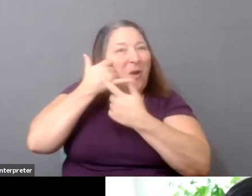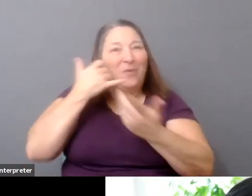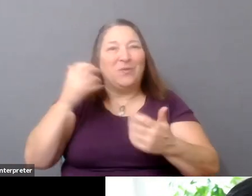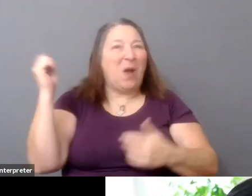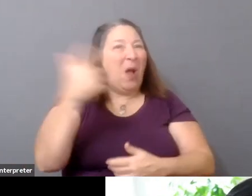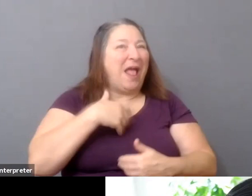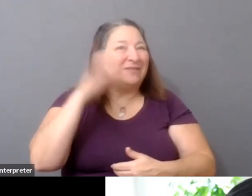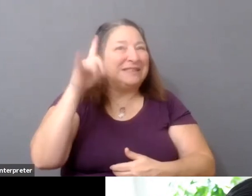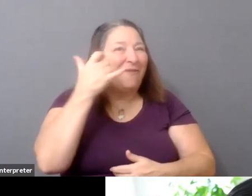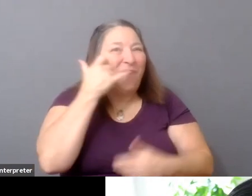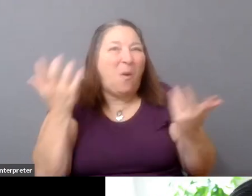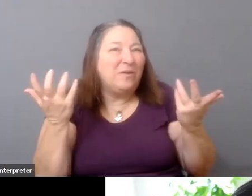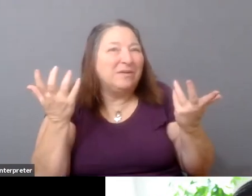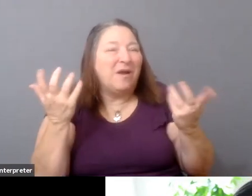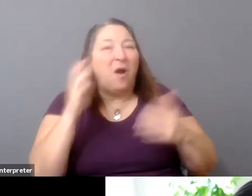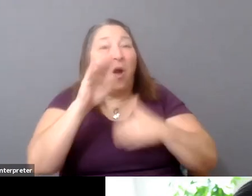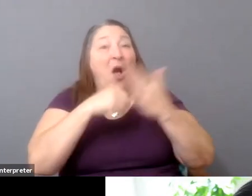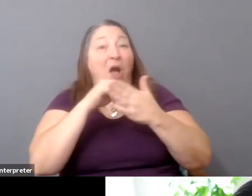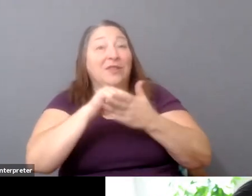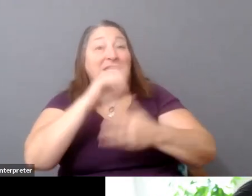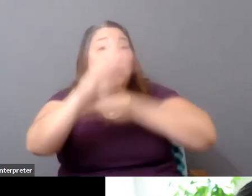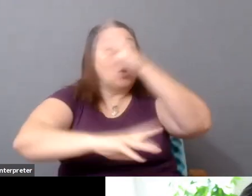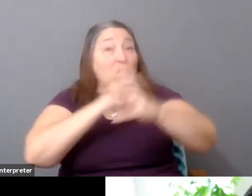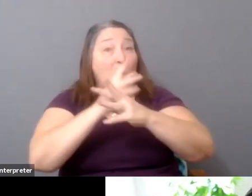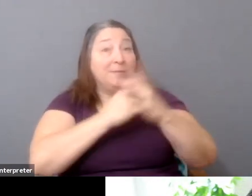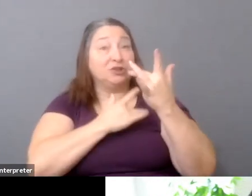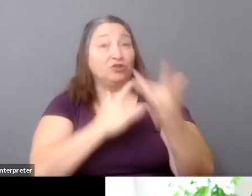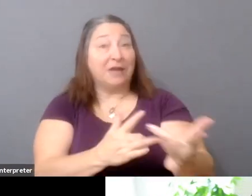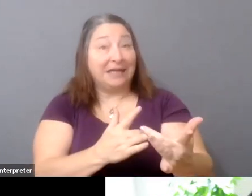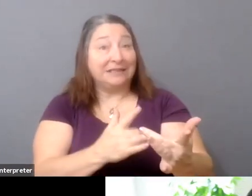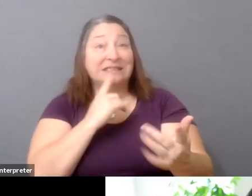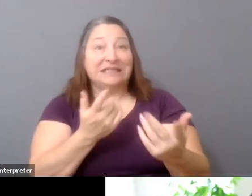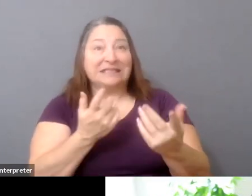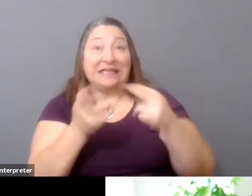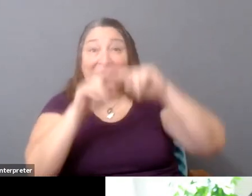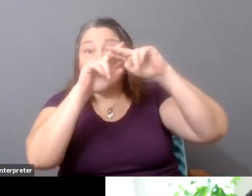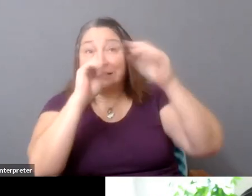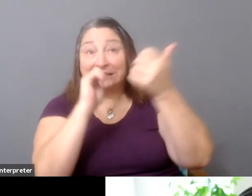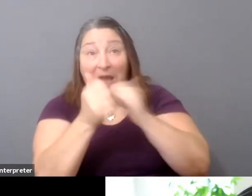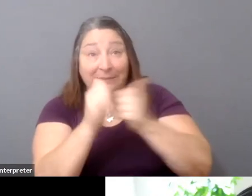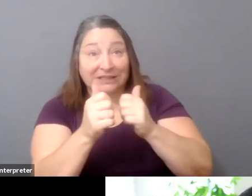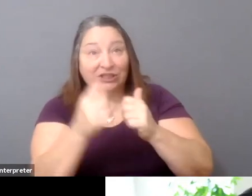have led to not just increased competition for attention, as you mentioned.